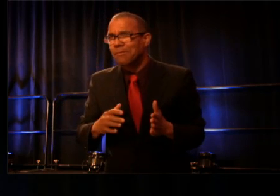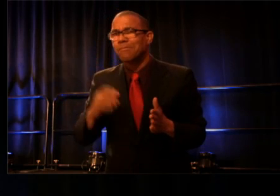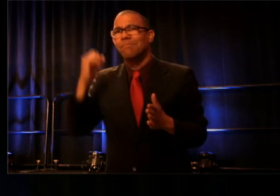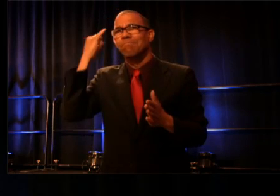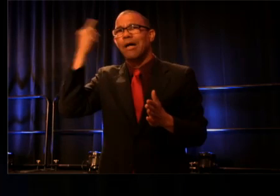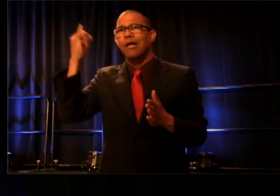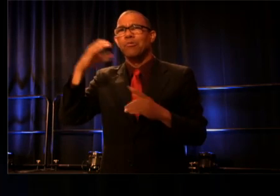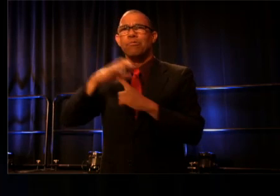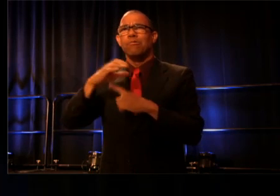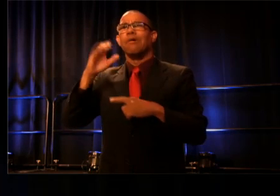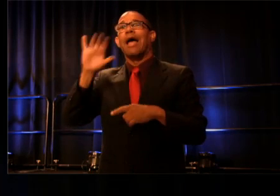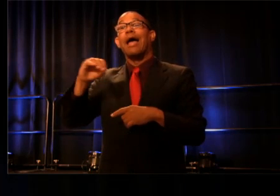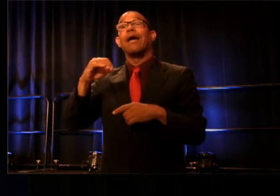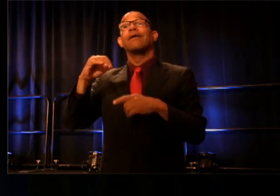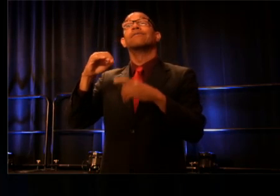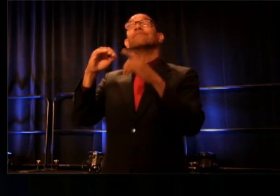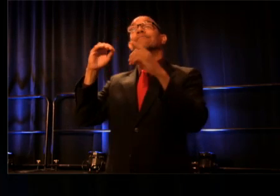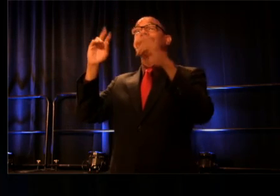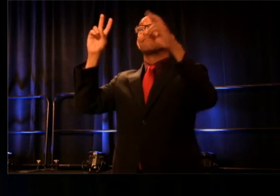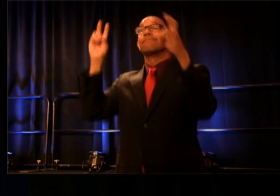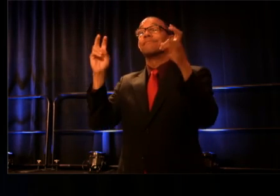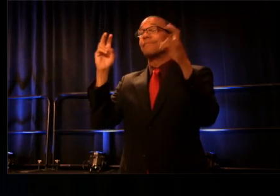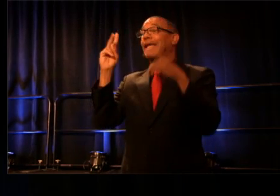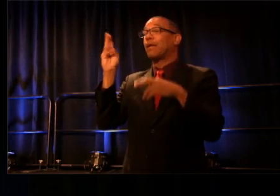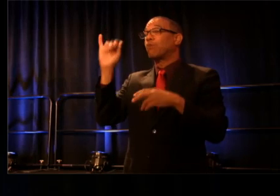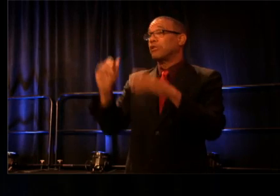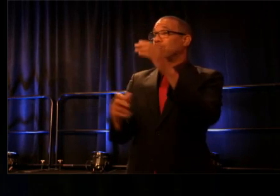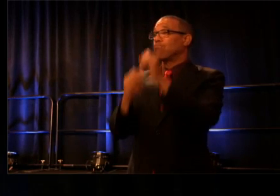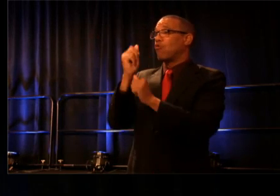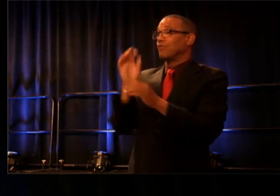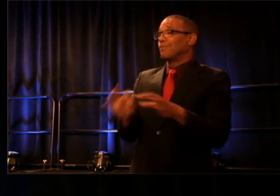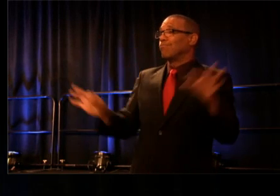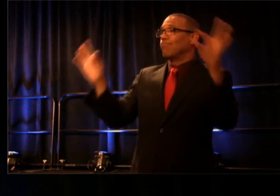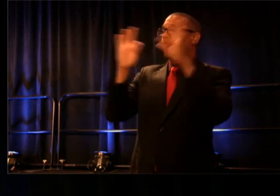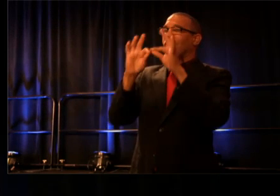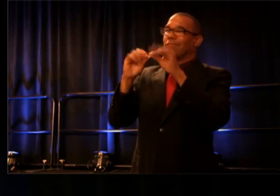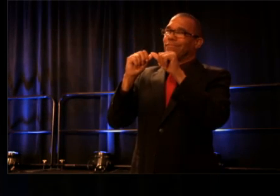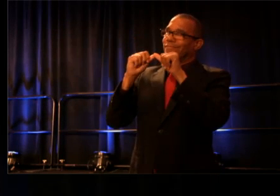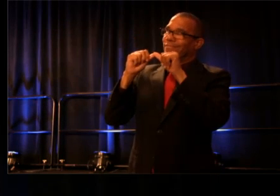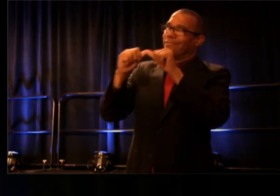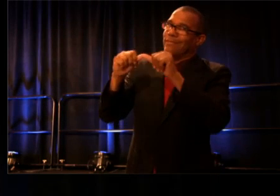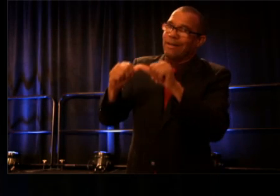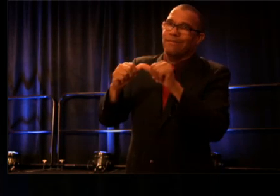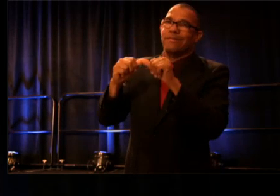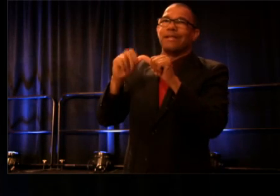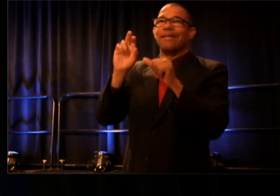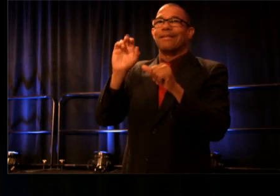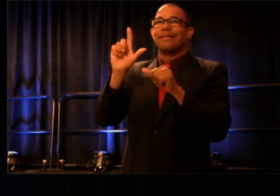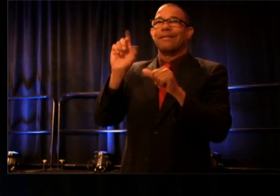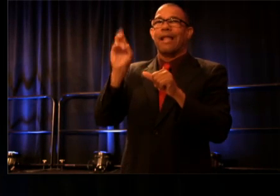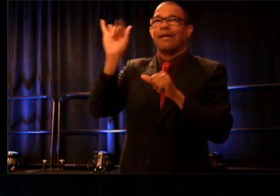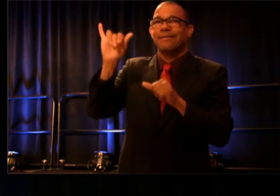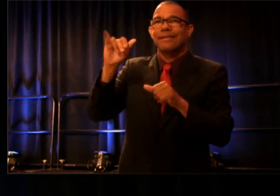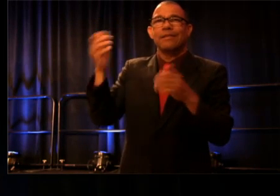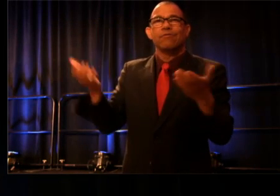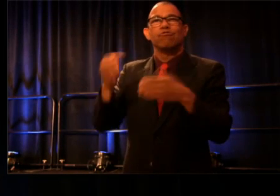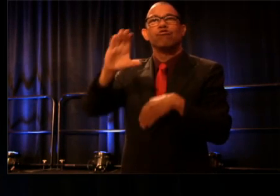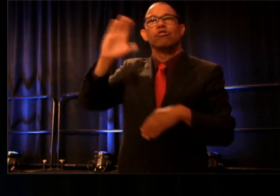and to quote from the award: "Kimberly's most important and lasting legacy in Chicago is the way she has tirelessly championed